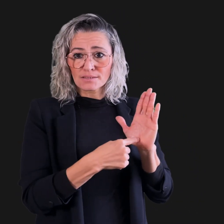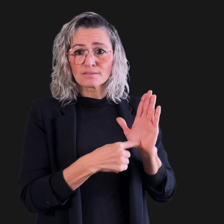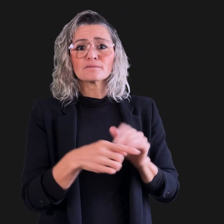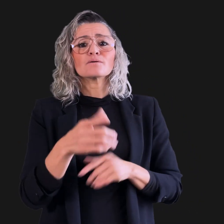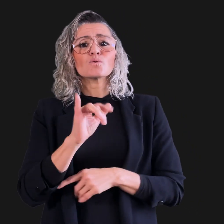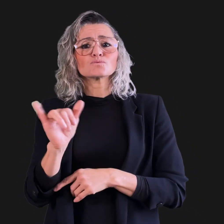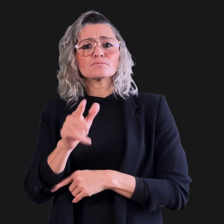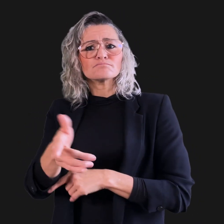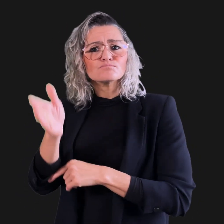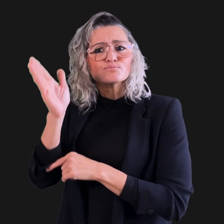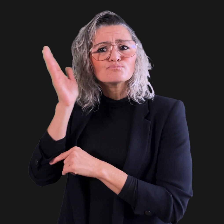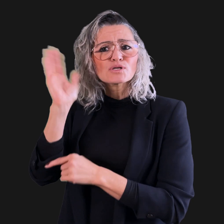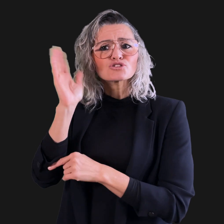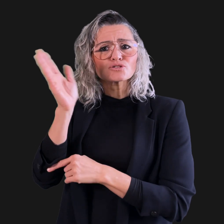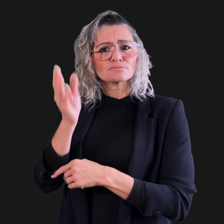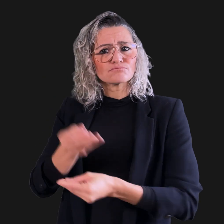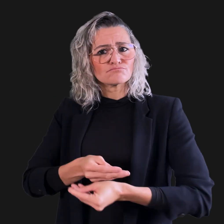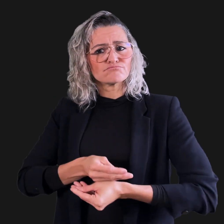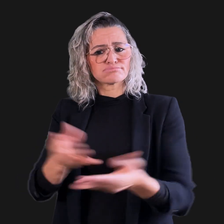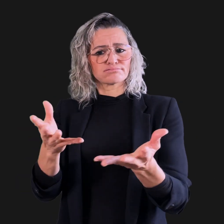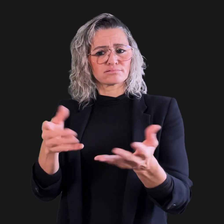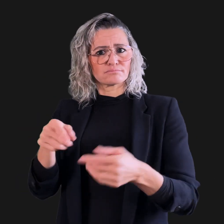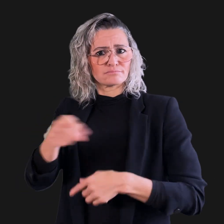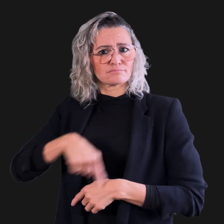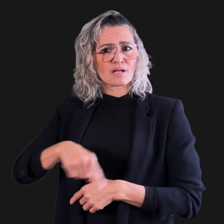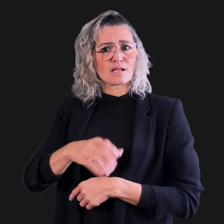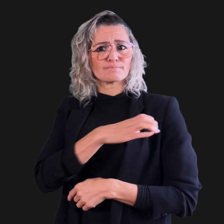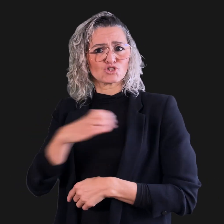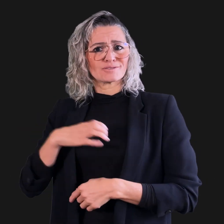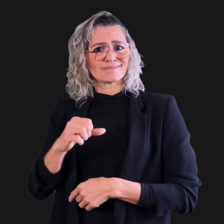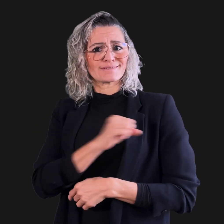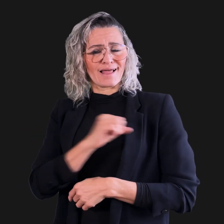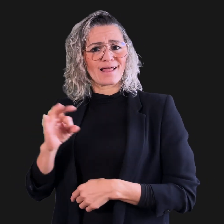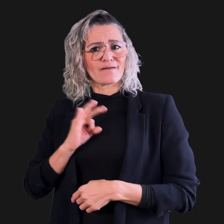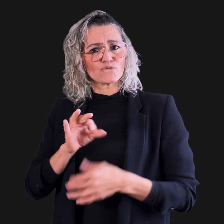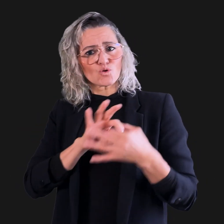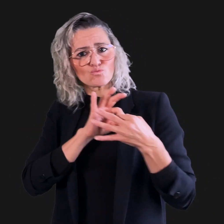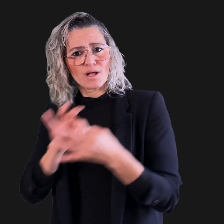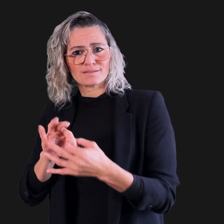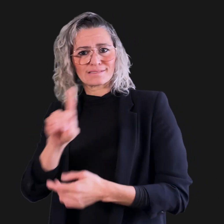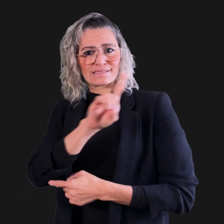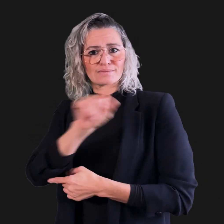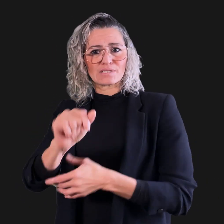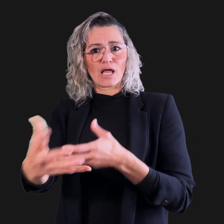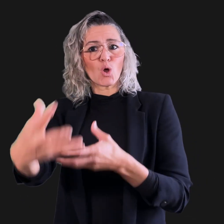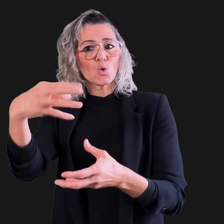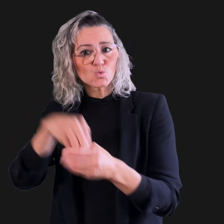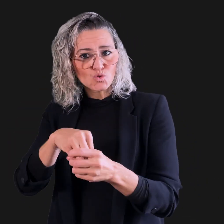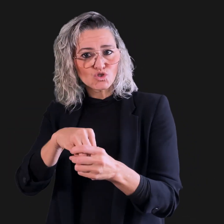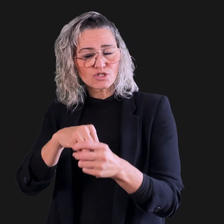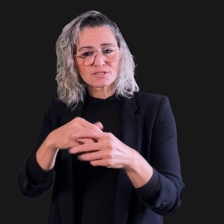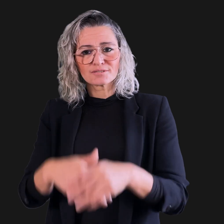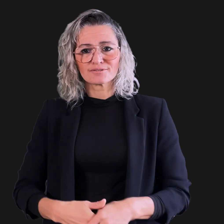and a presentation delivered to the Commission staff on disability inclusion.